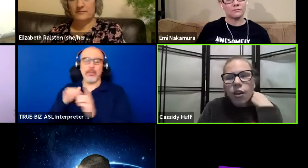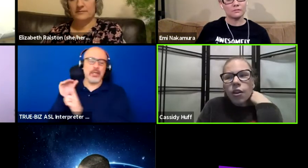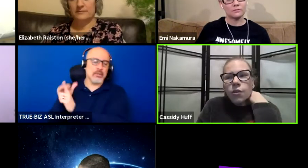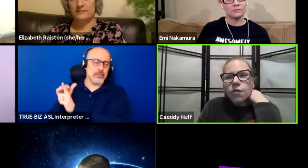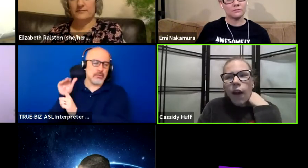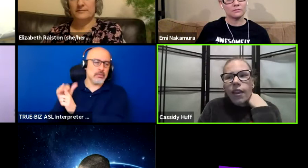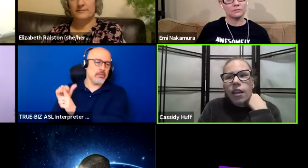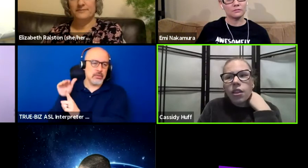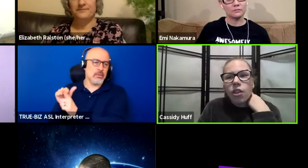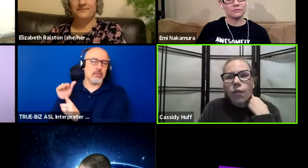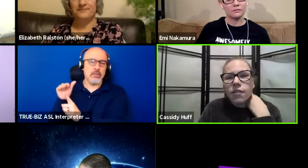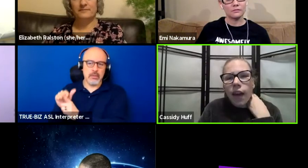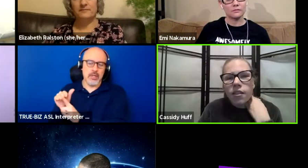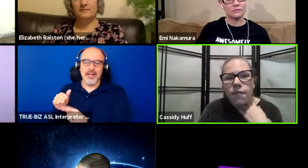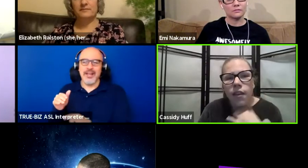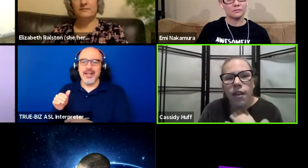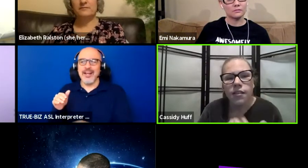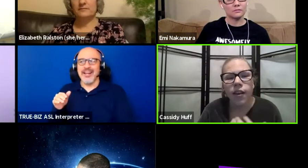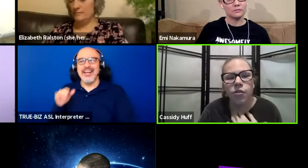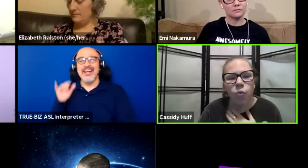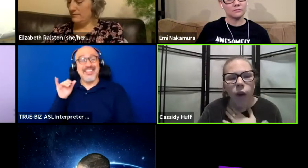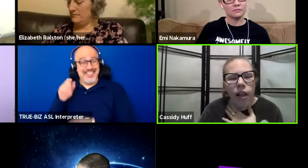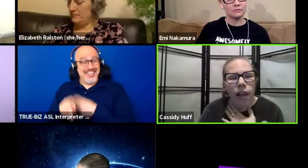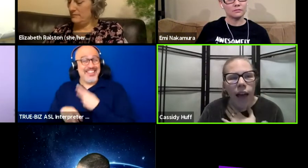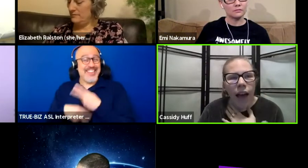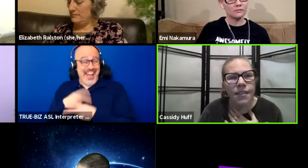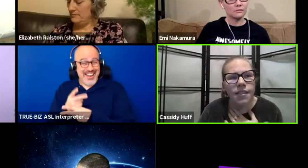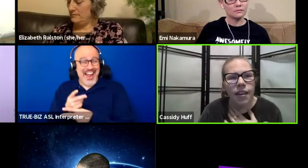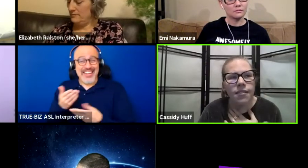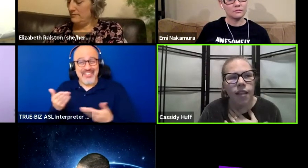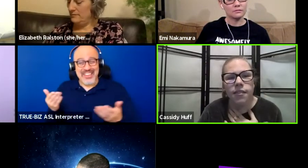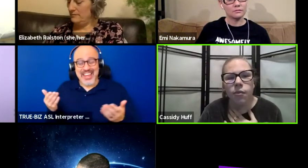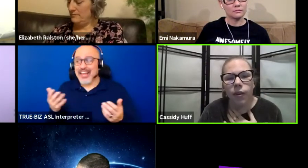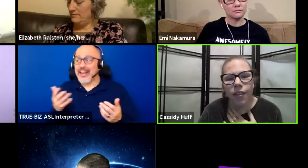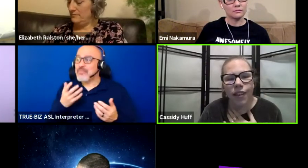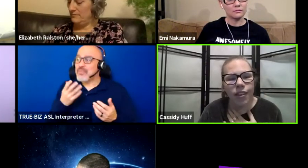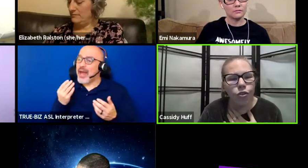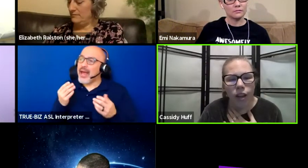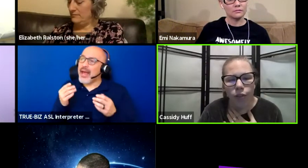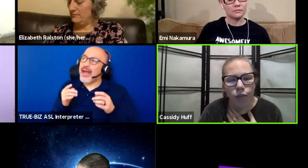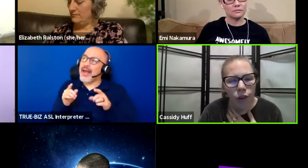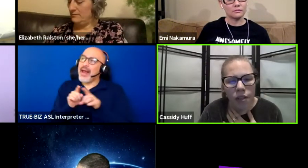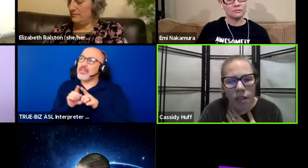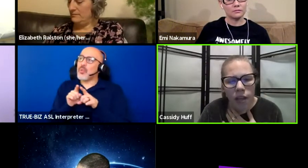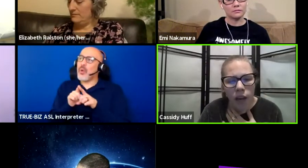So I think those kinds of things, as well as accessibility in general,